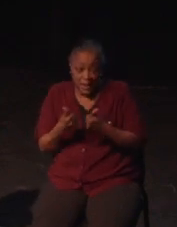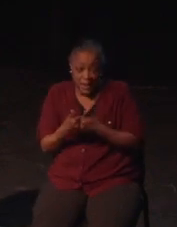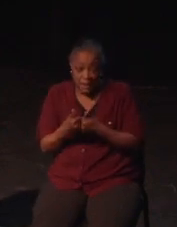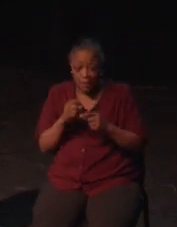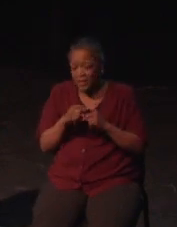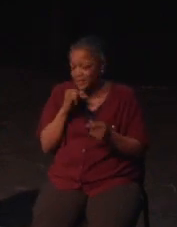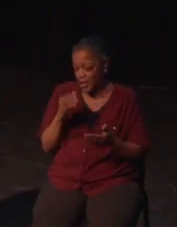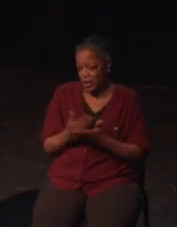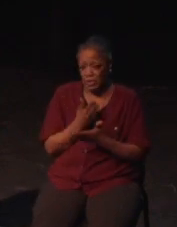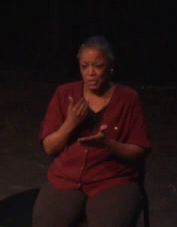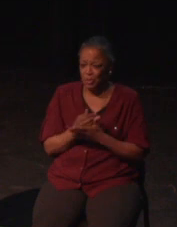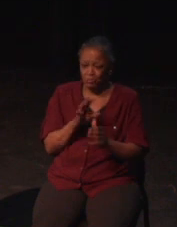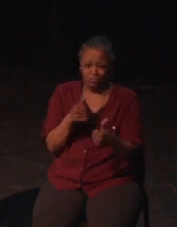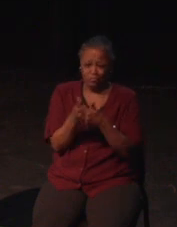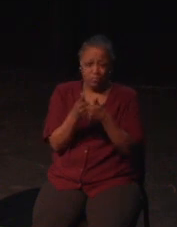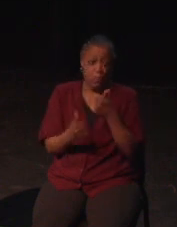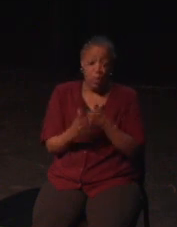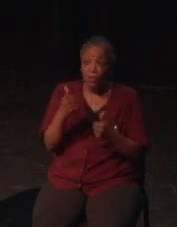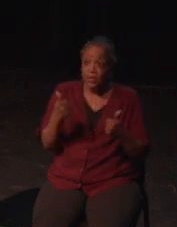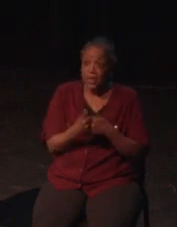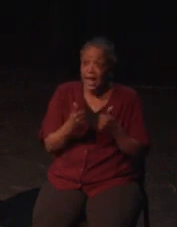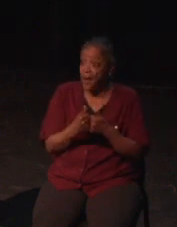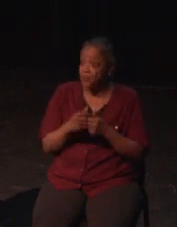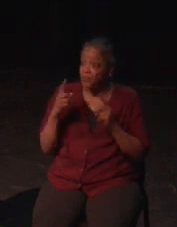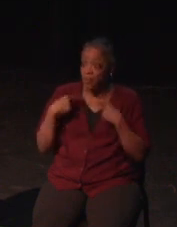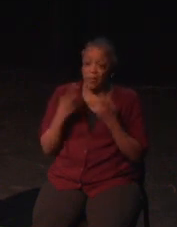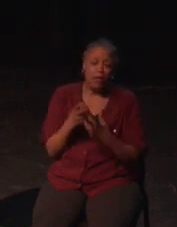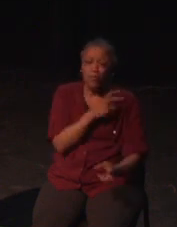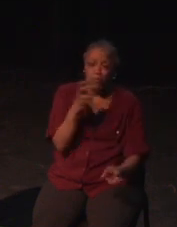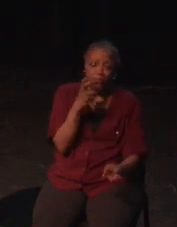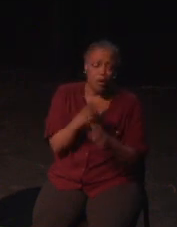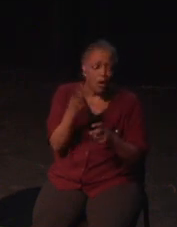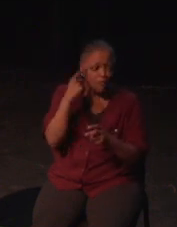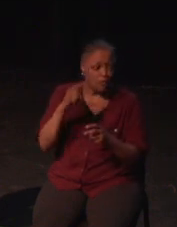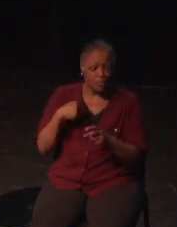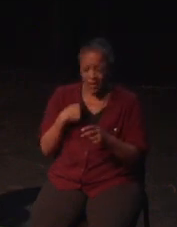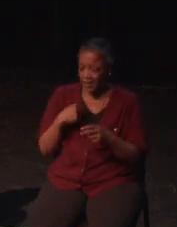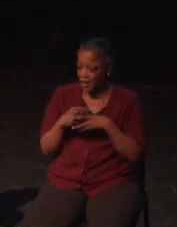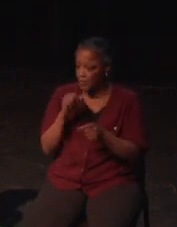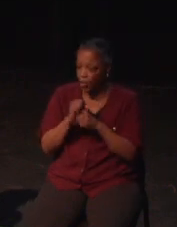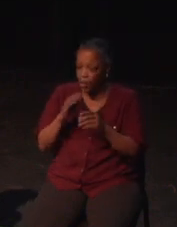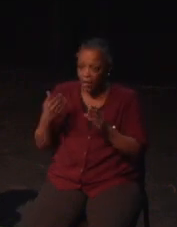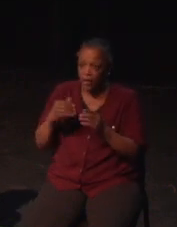Similarly, camera shake triggers migraines, and muscle fatigue in my eyes that gets